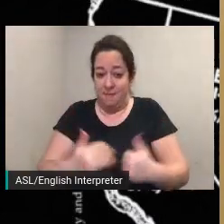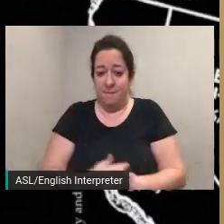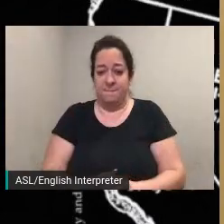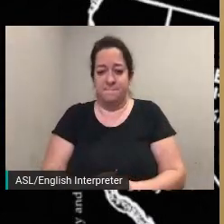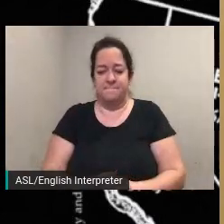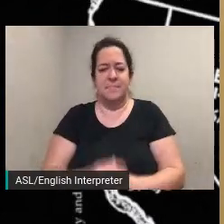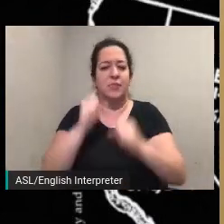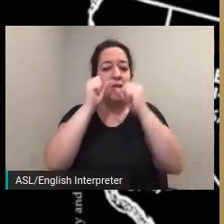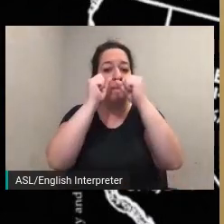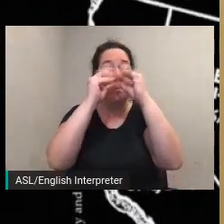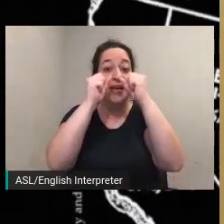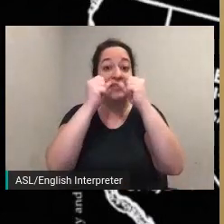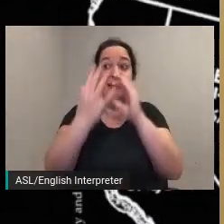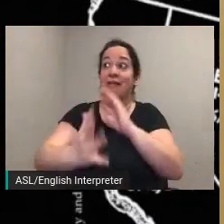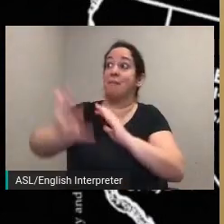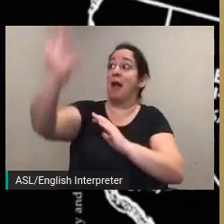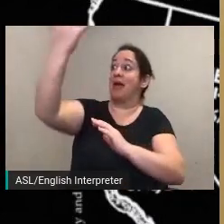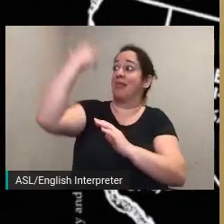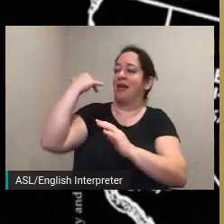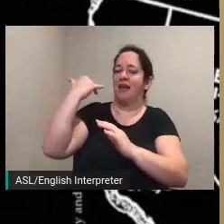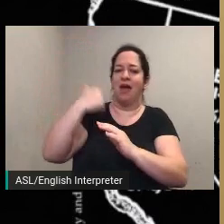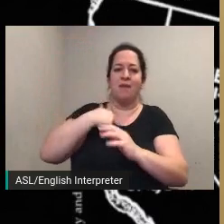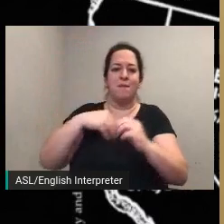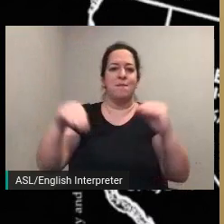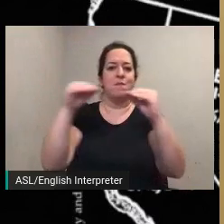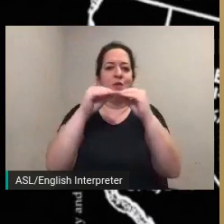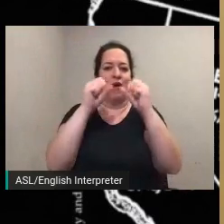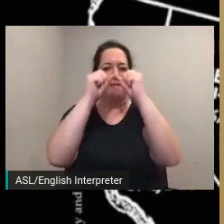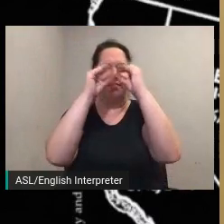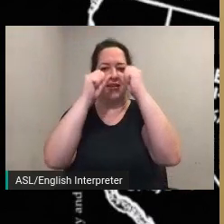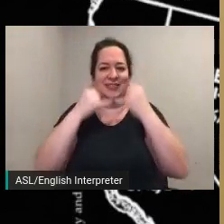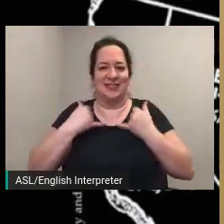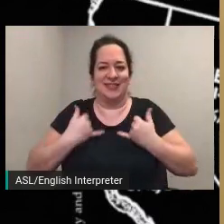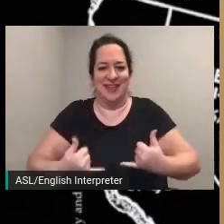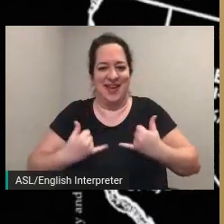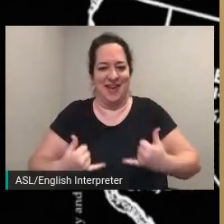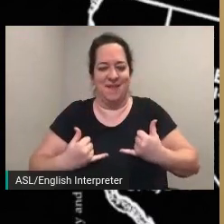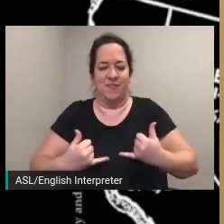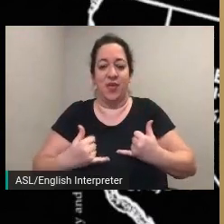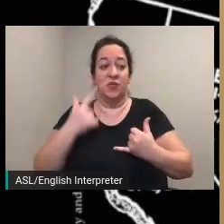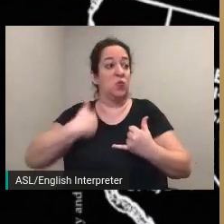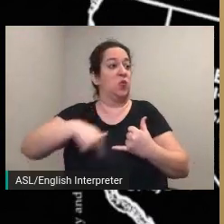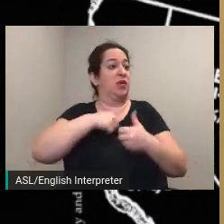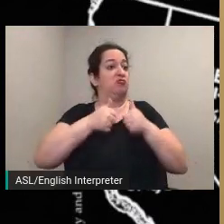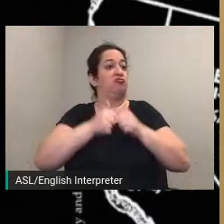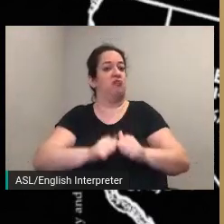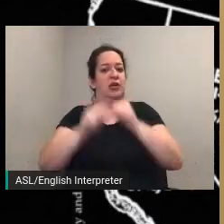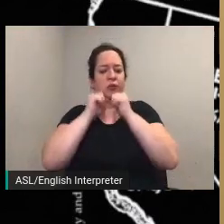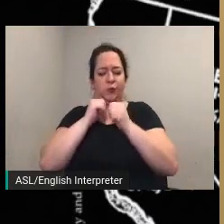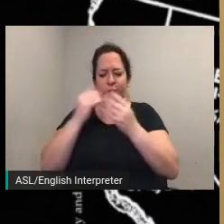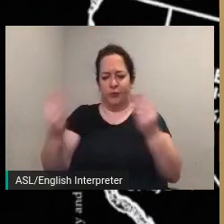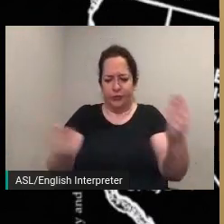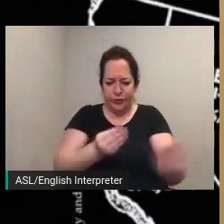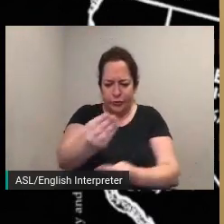and even more amazing today as we try to sort visualize and understand these relationships across